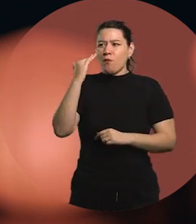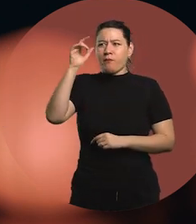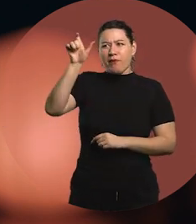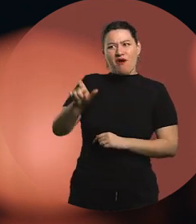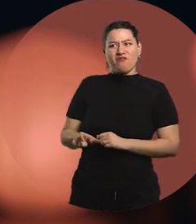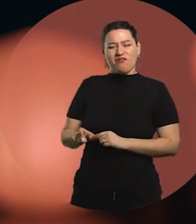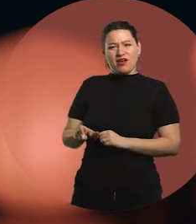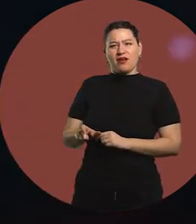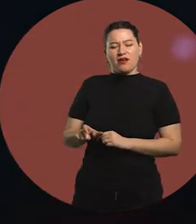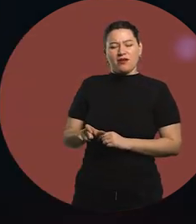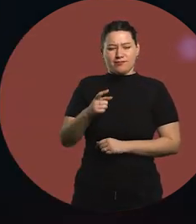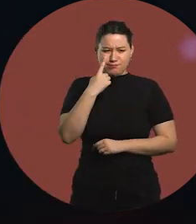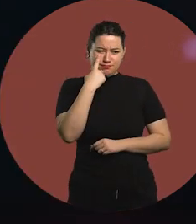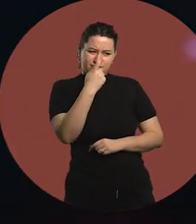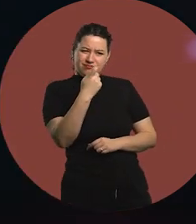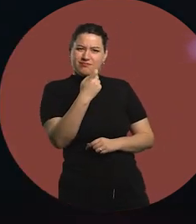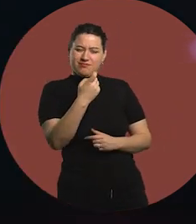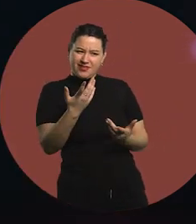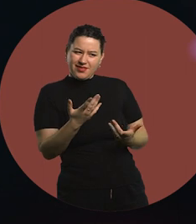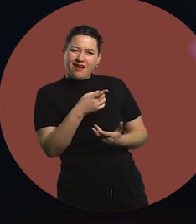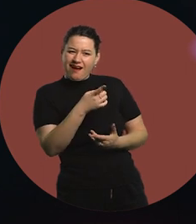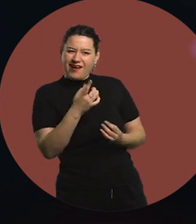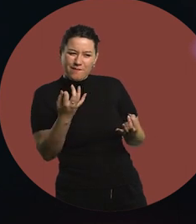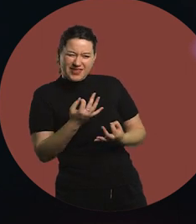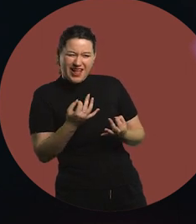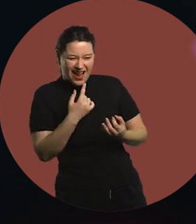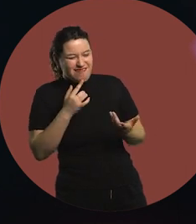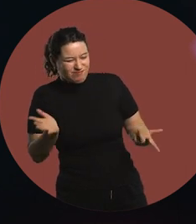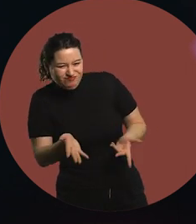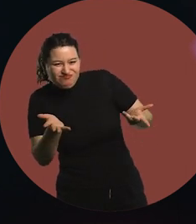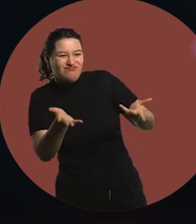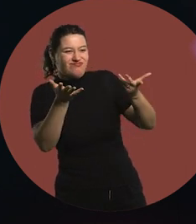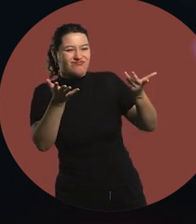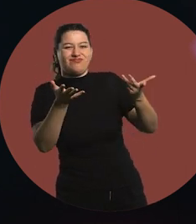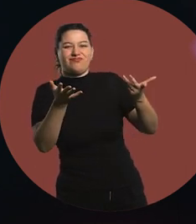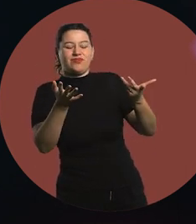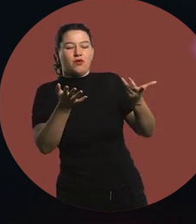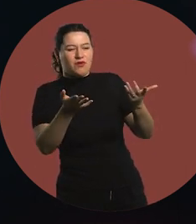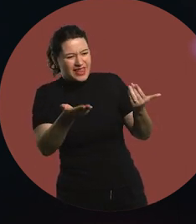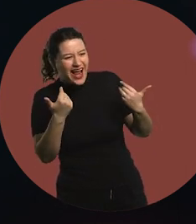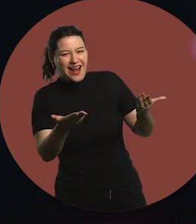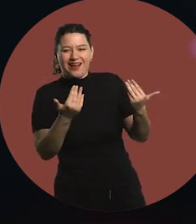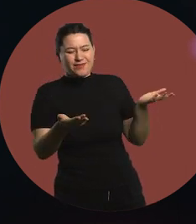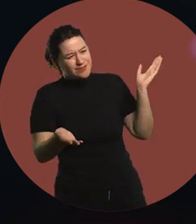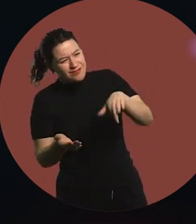identified something in me, who encouraged and guided me.